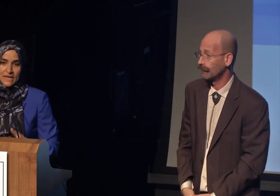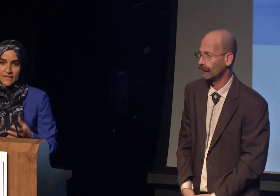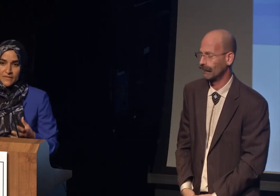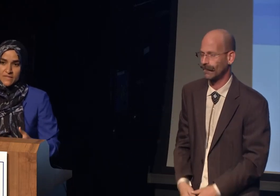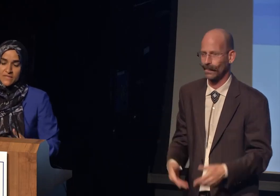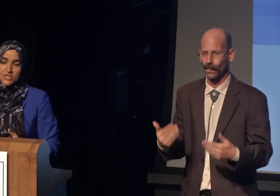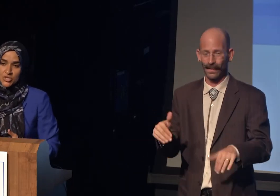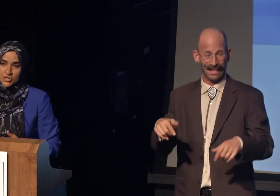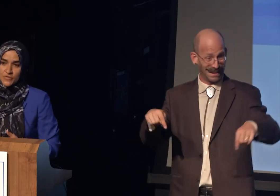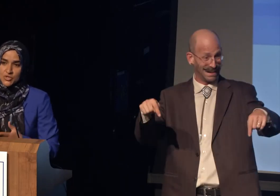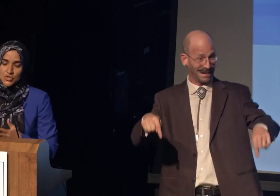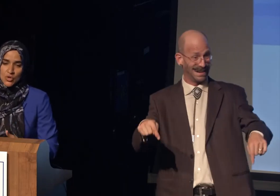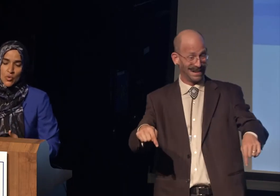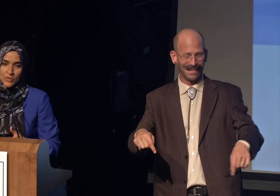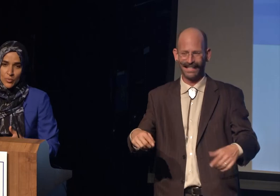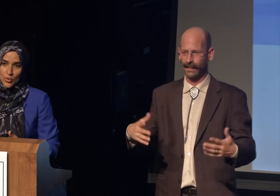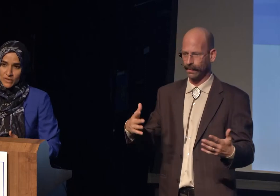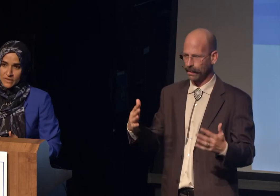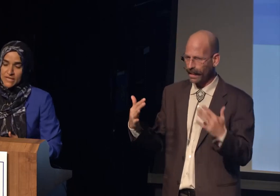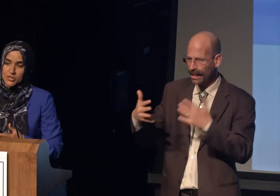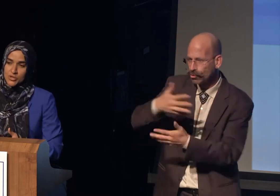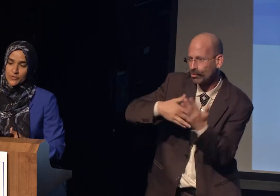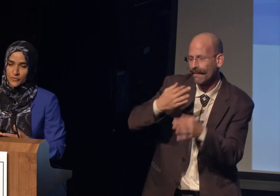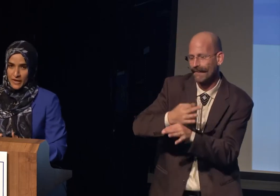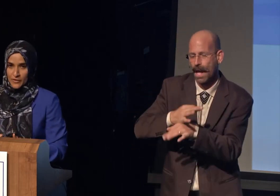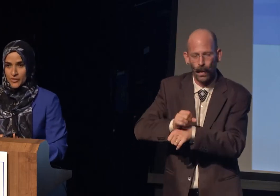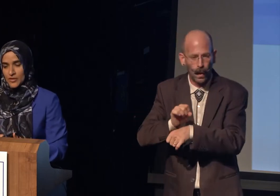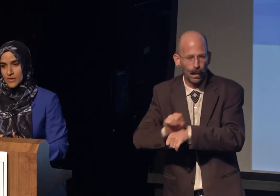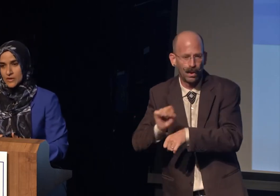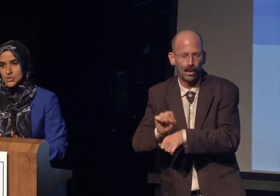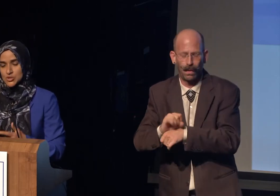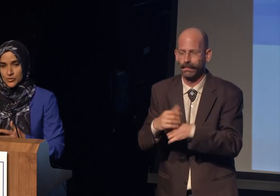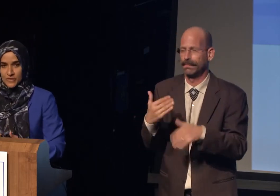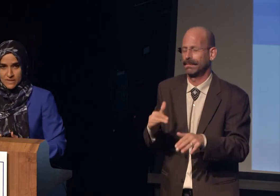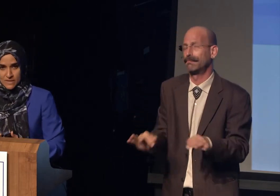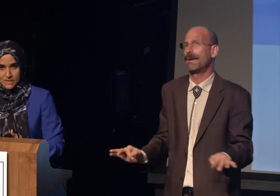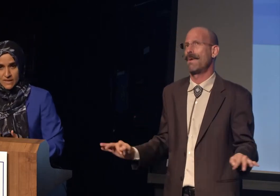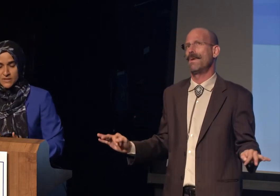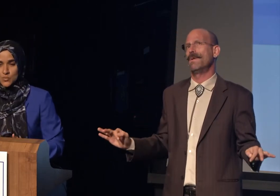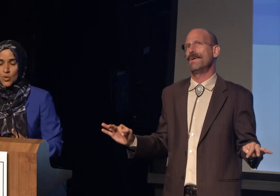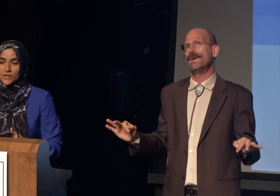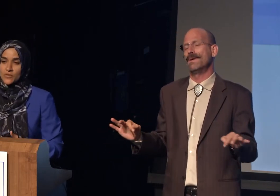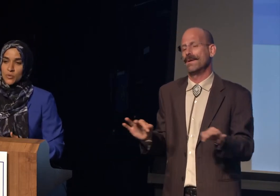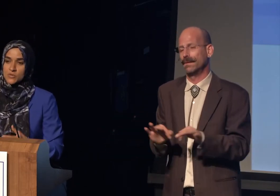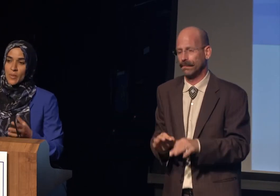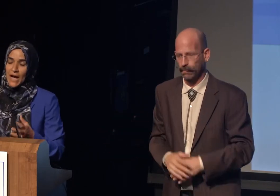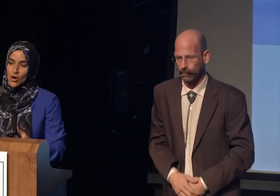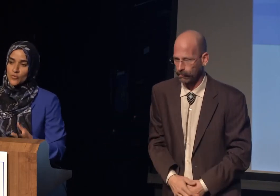and this initiative is so important. Interfaith service is one of the most powerful ways